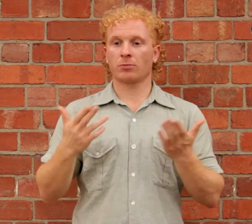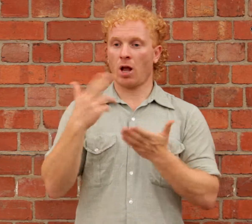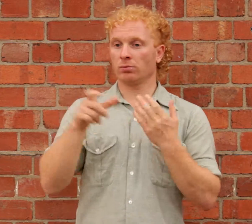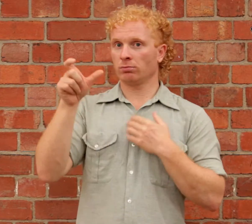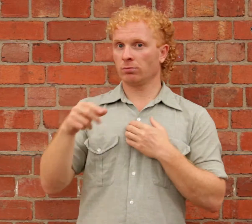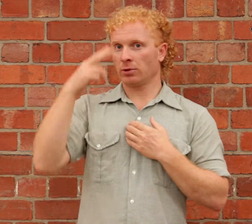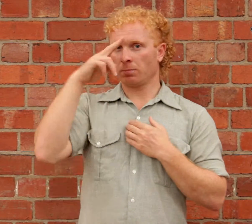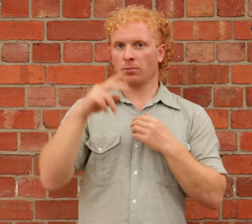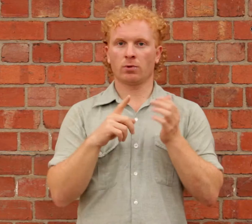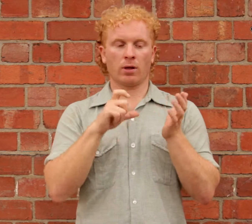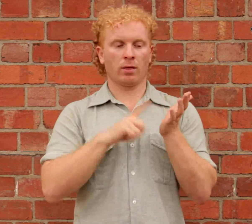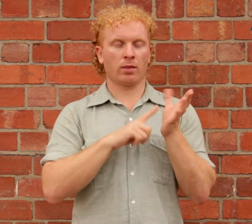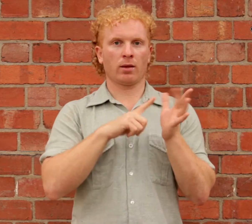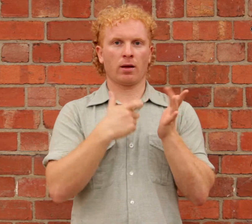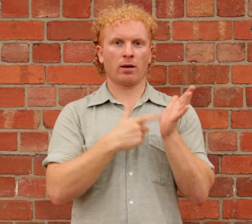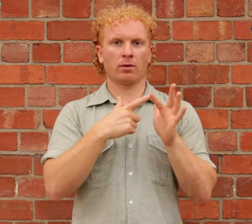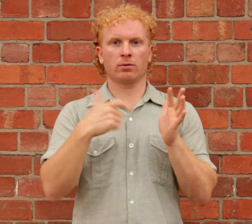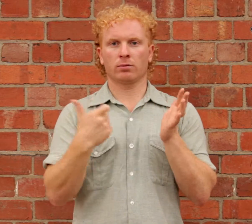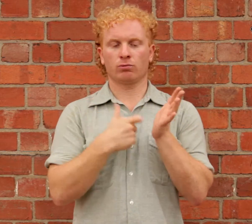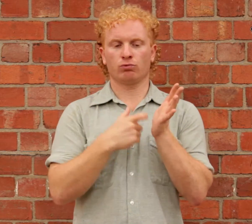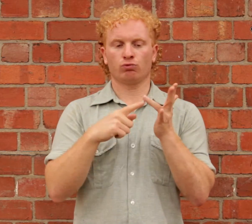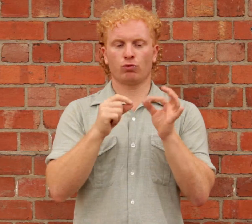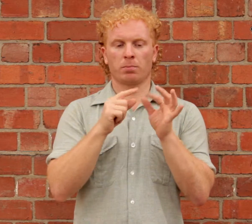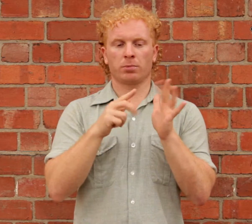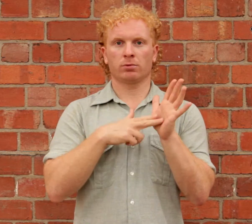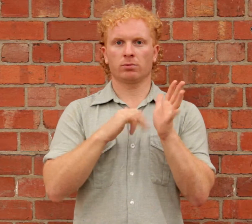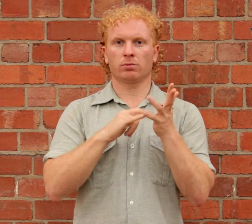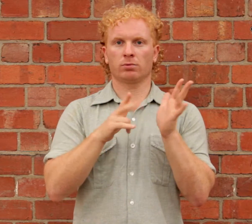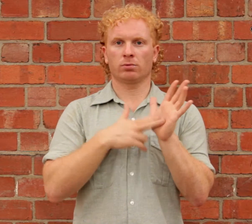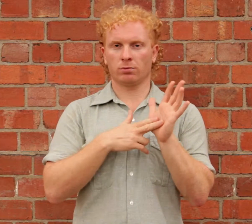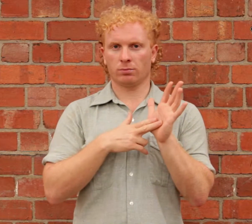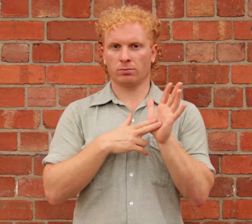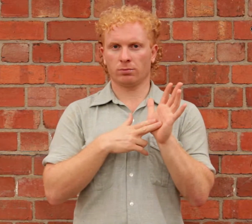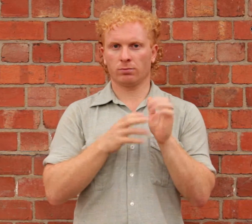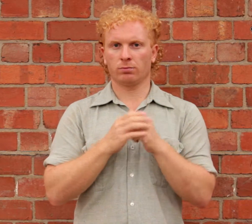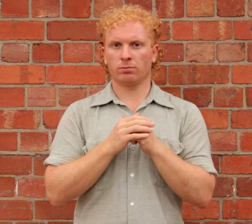Claire Robertson